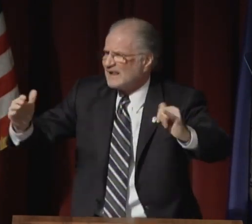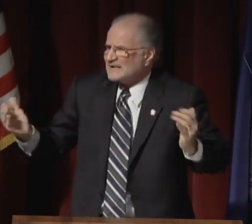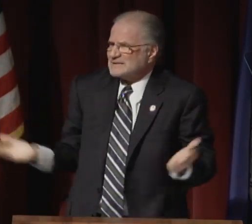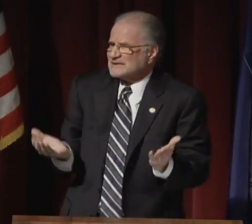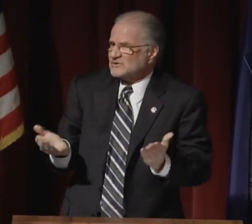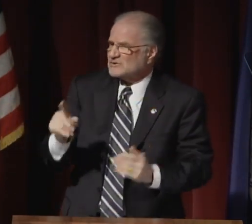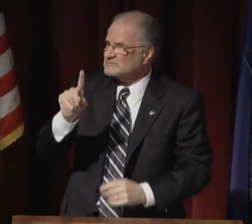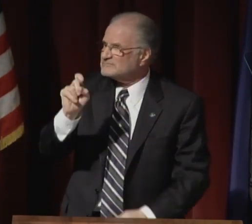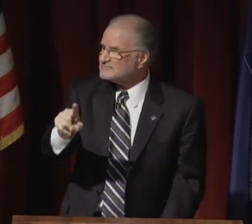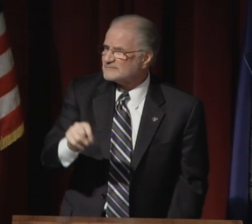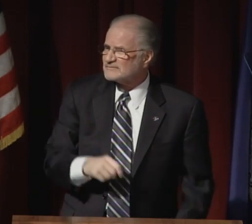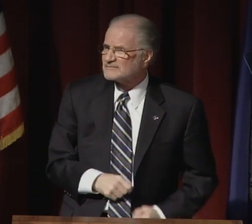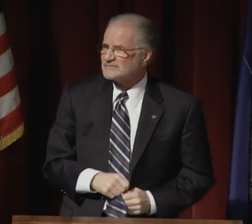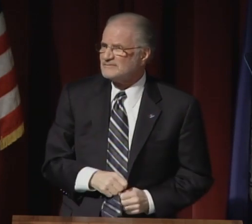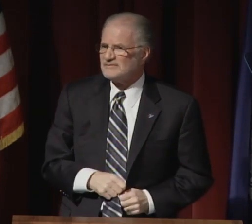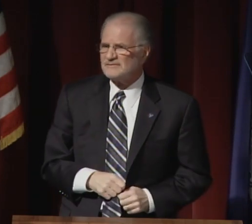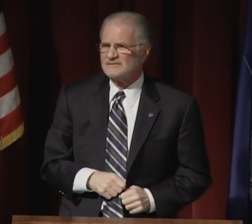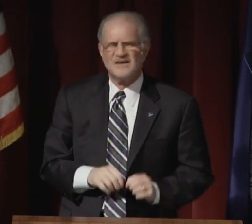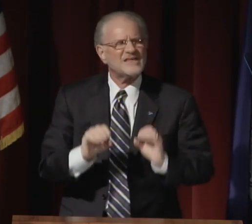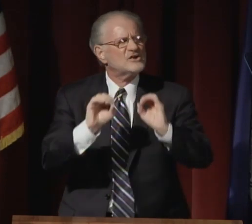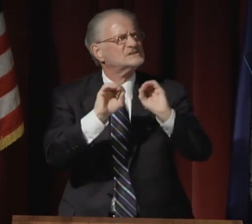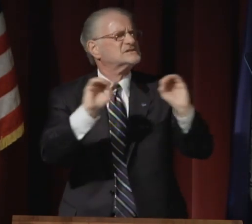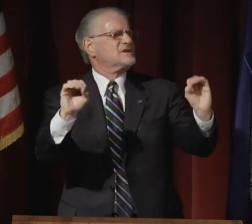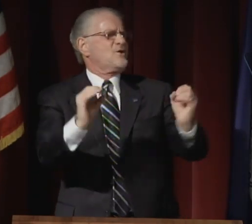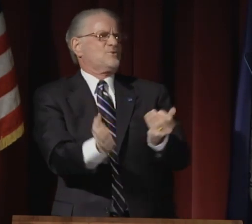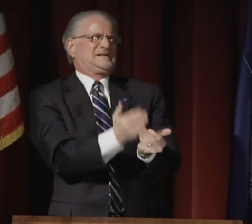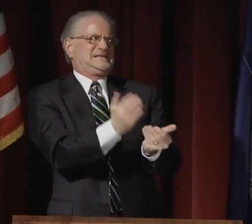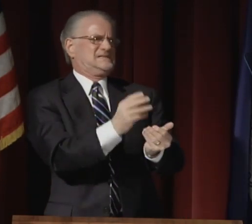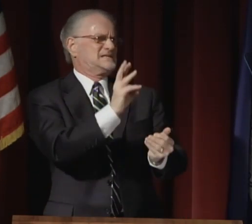Would they be startled we are here?